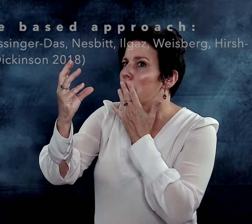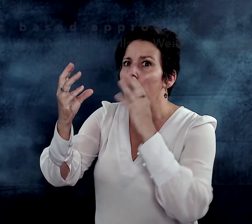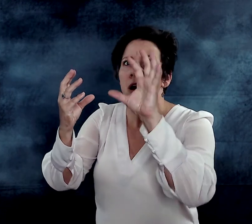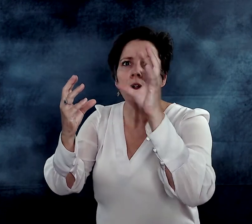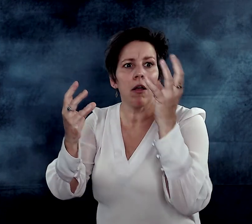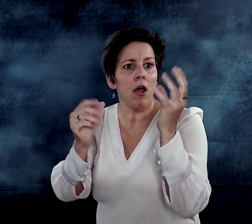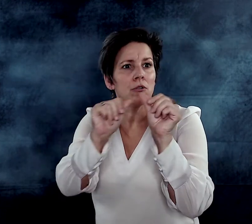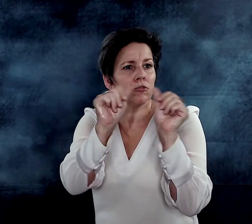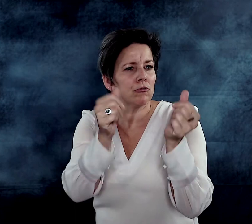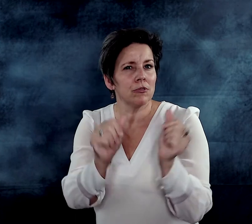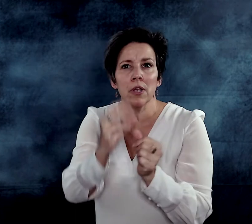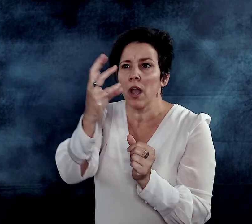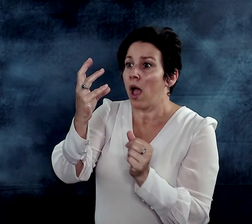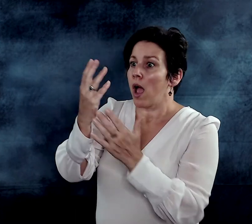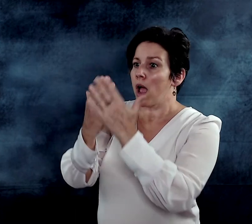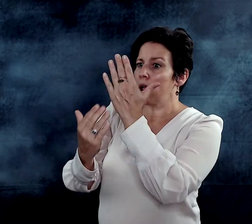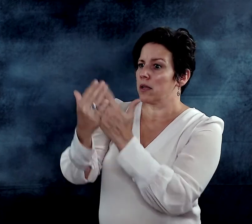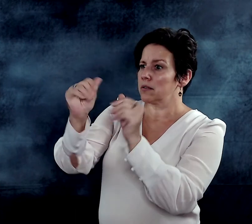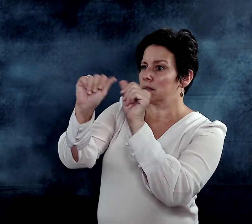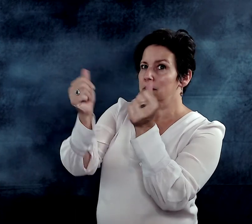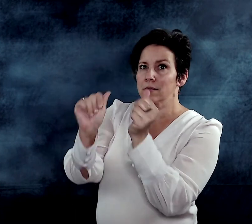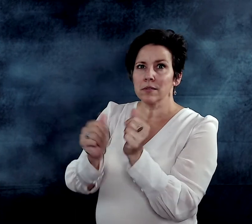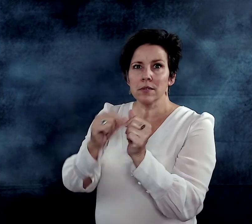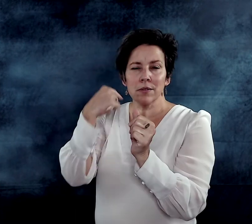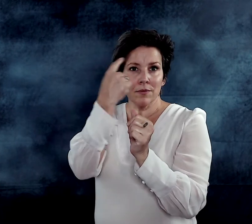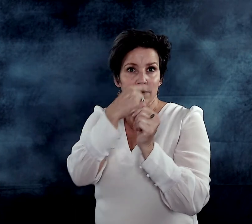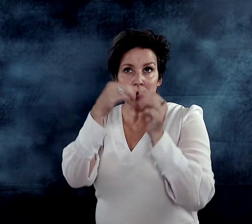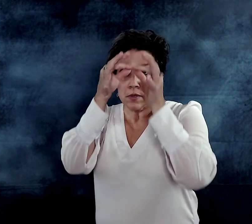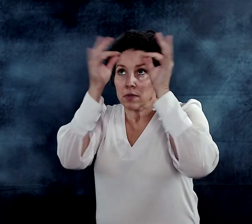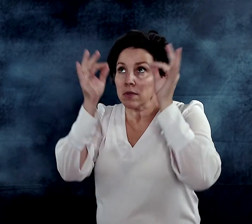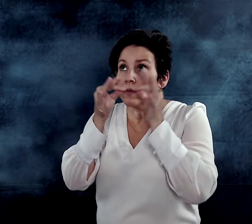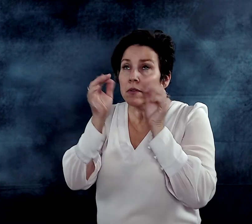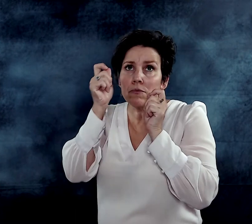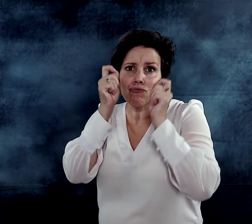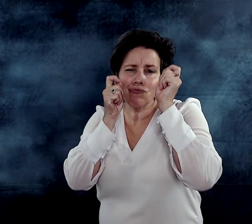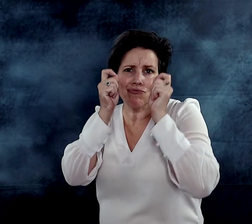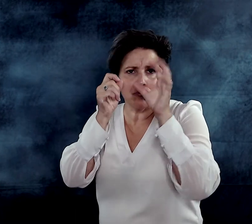the shapes, the handshapes, the grammatical topicalization,